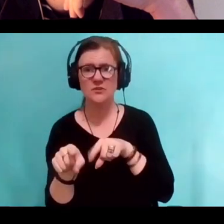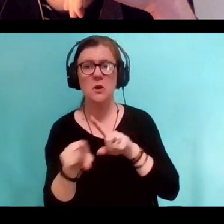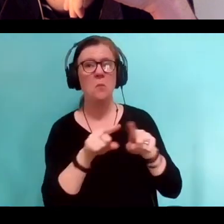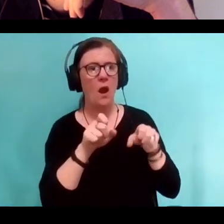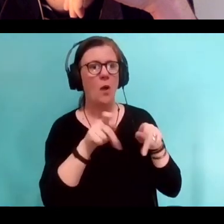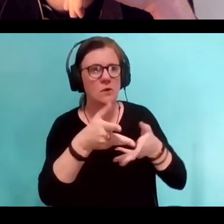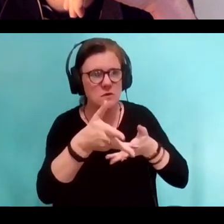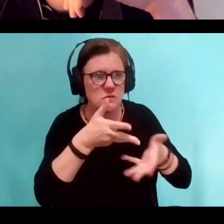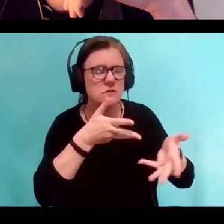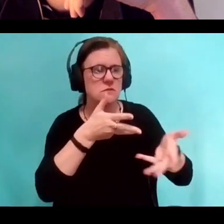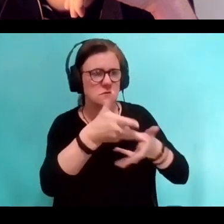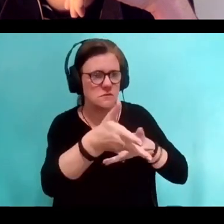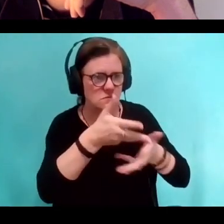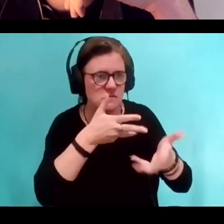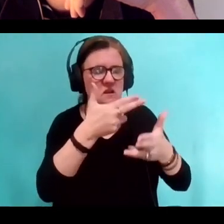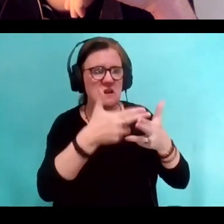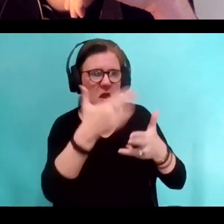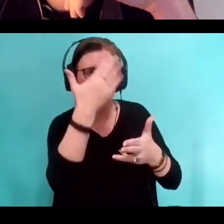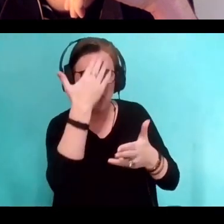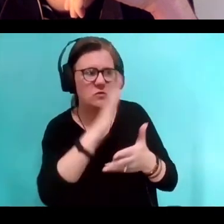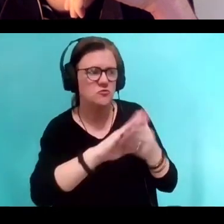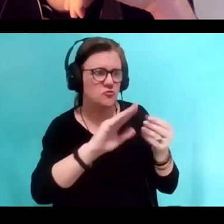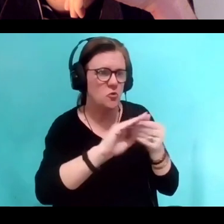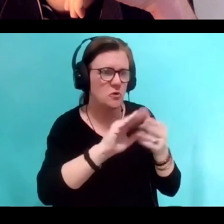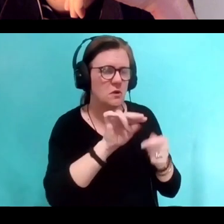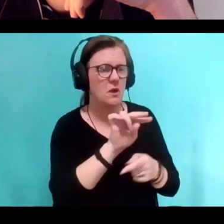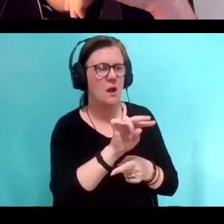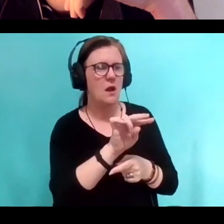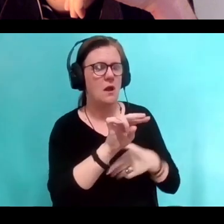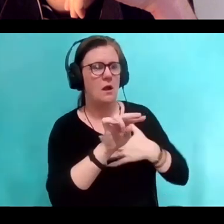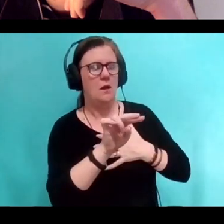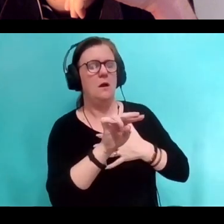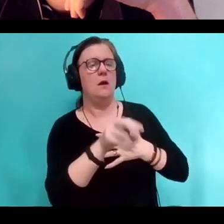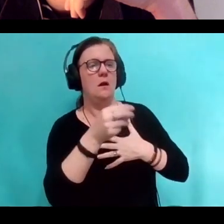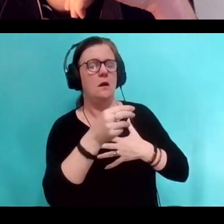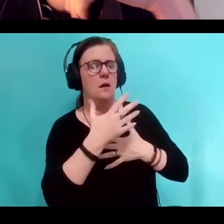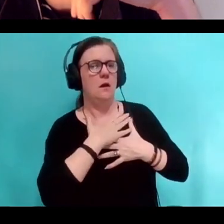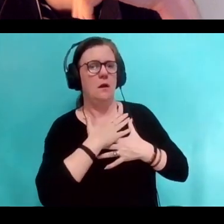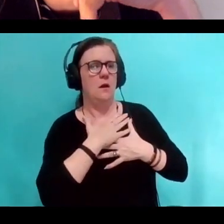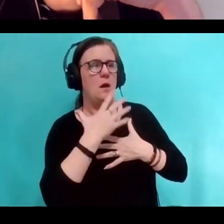and they literally, and I'm not talking in any abstract way, literally become beautiful through the story.